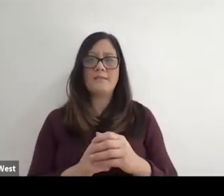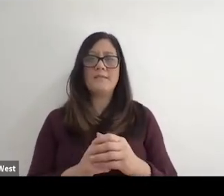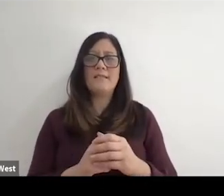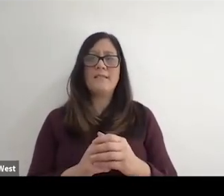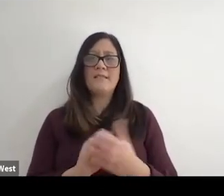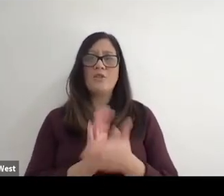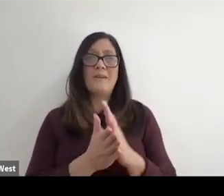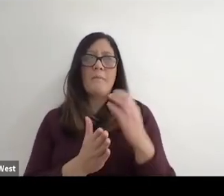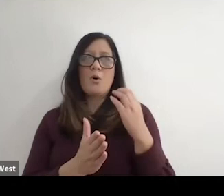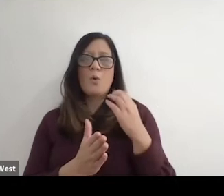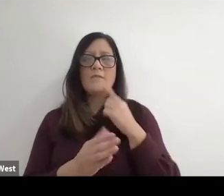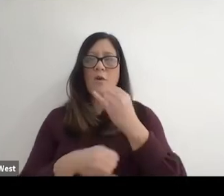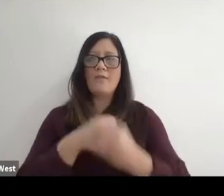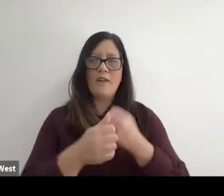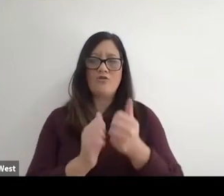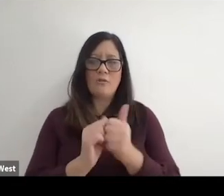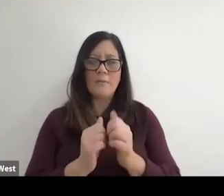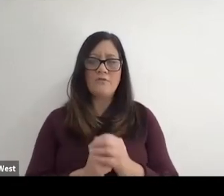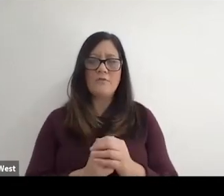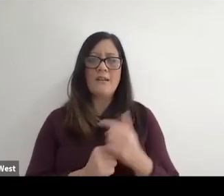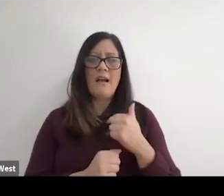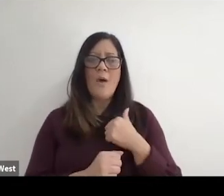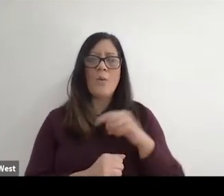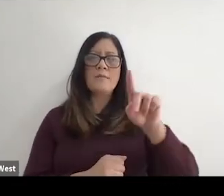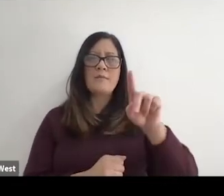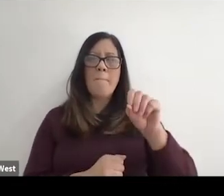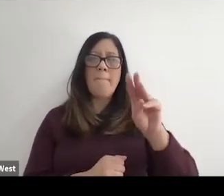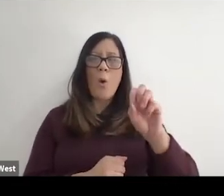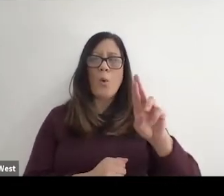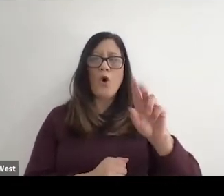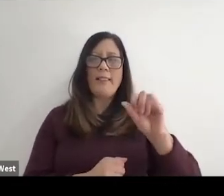I was the Powerlifting US powerlifting team coach.